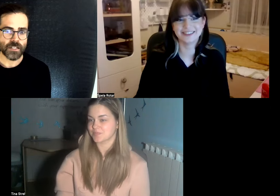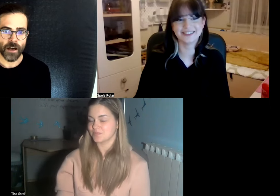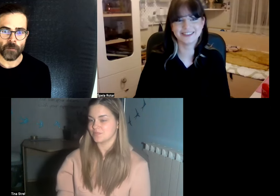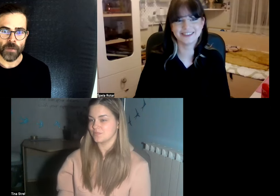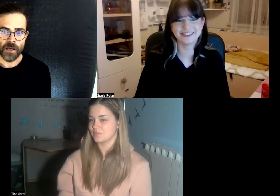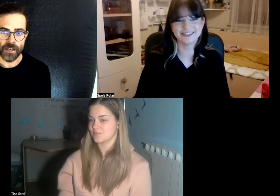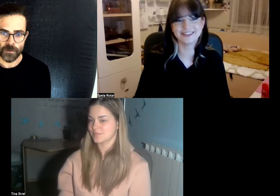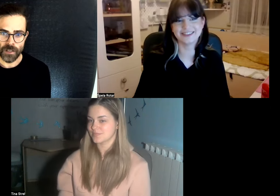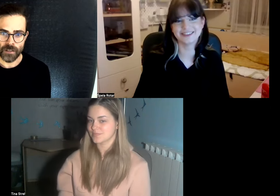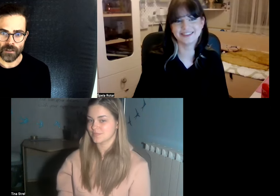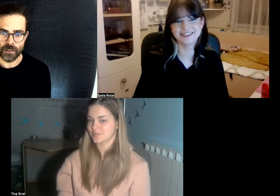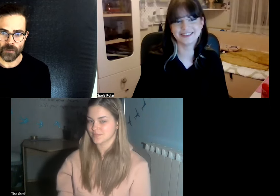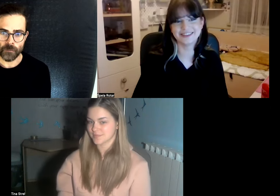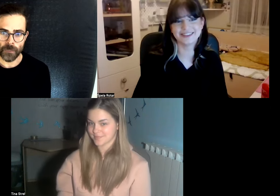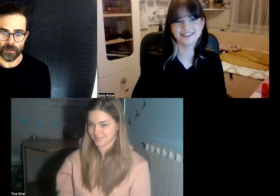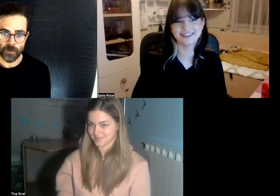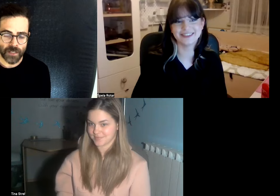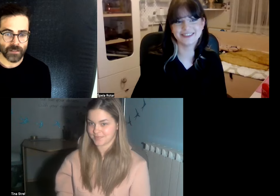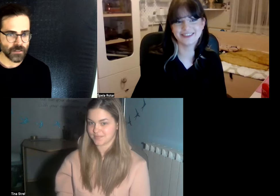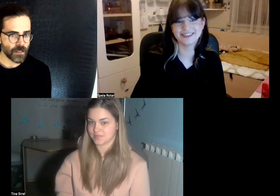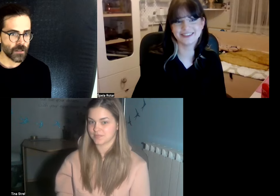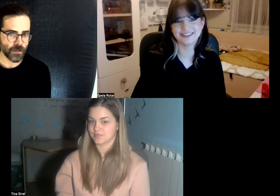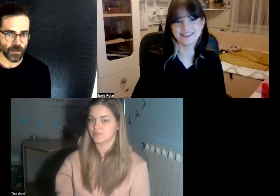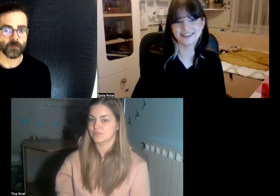some hearing capabilities still or not